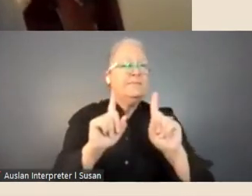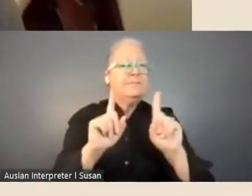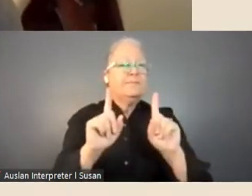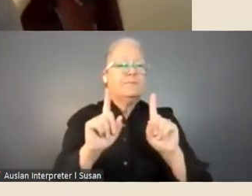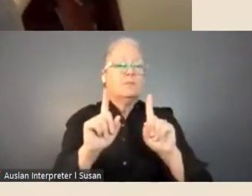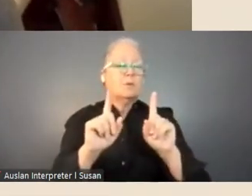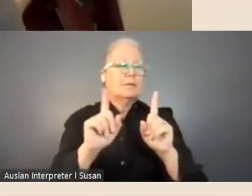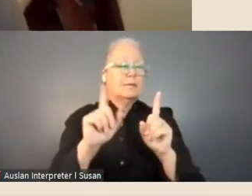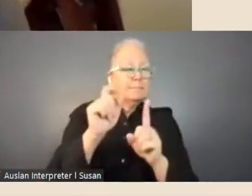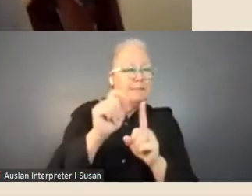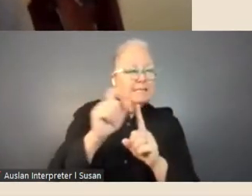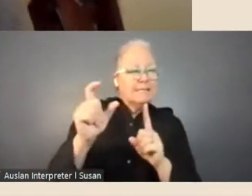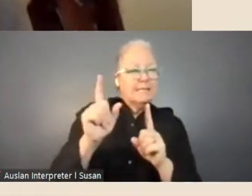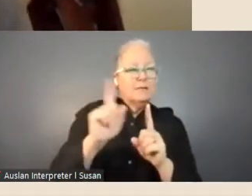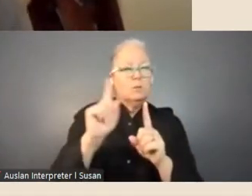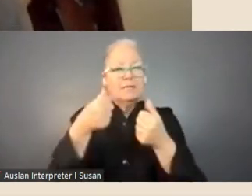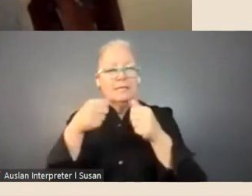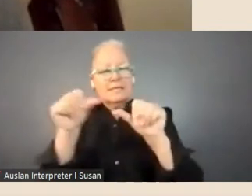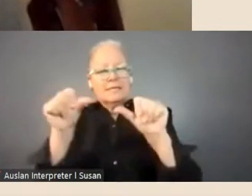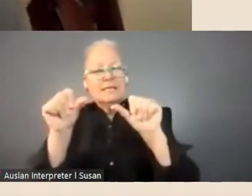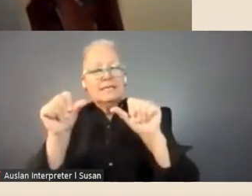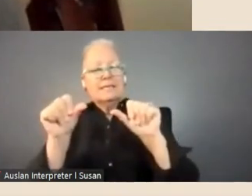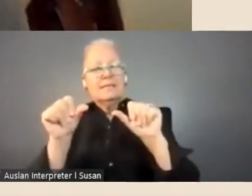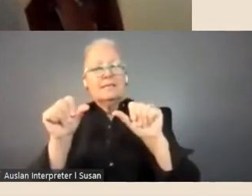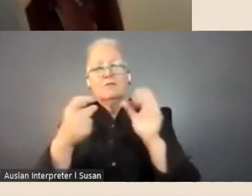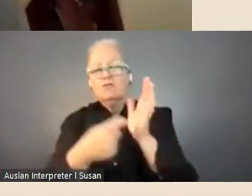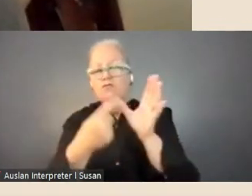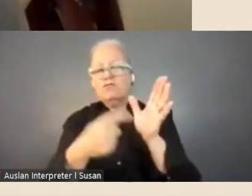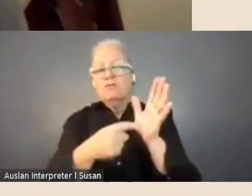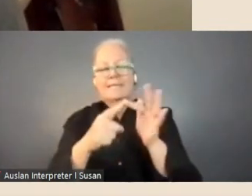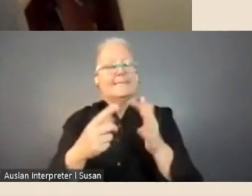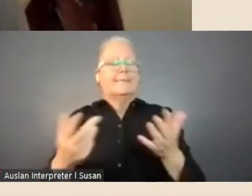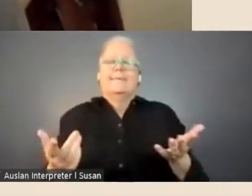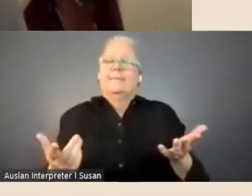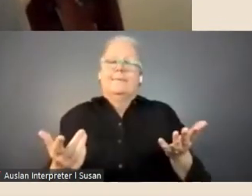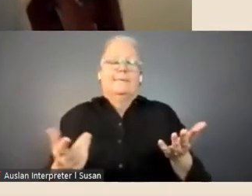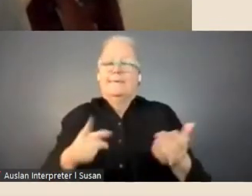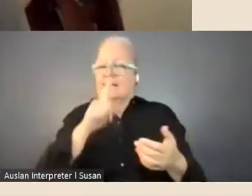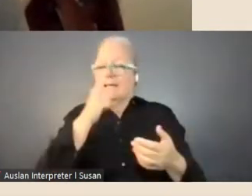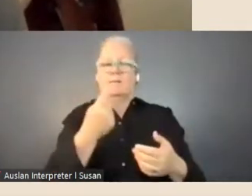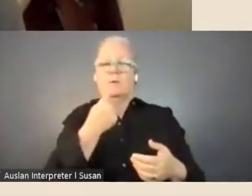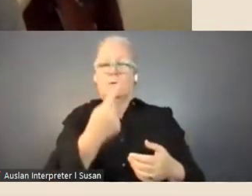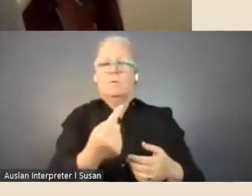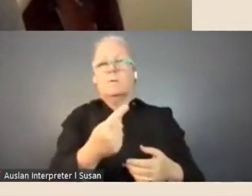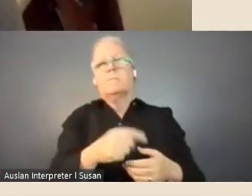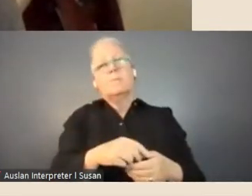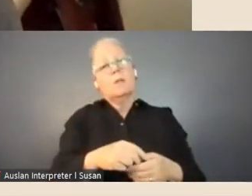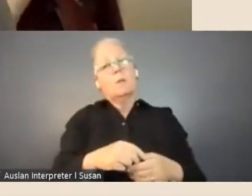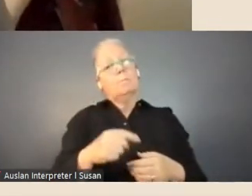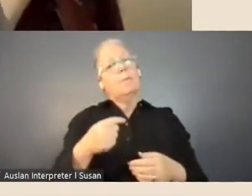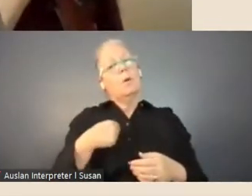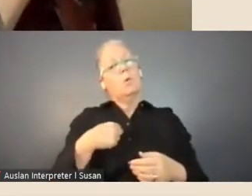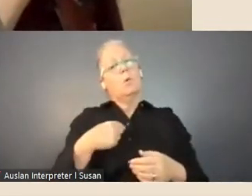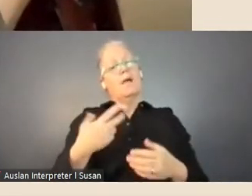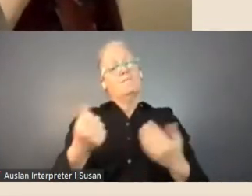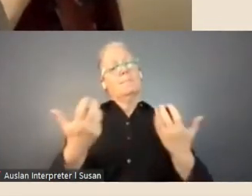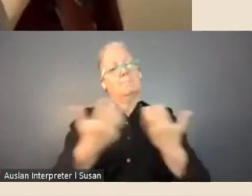success rate is, but to say that we do expect quite a significant amount of interest in,